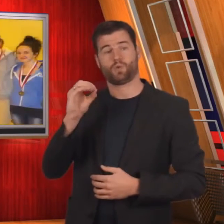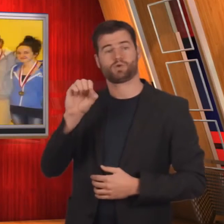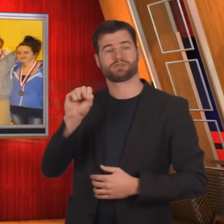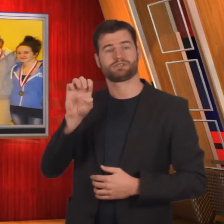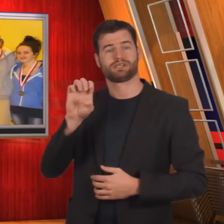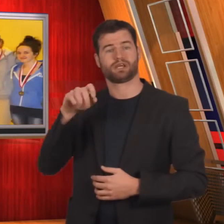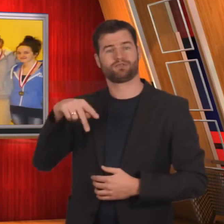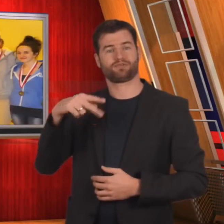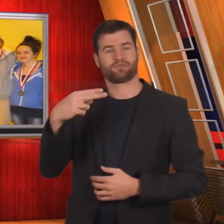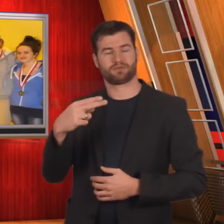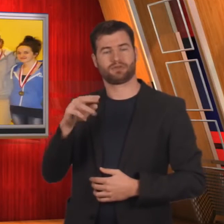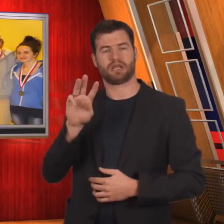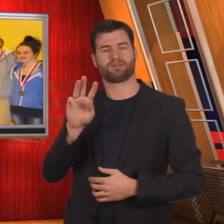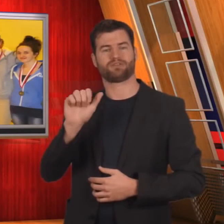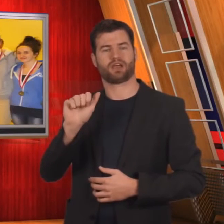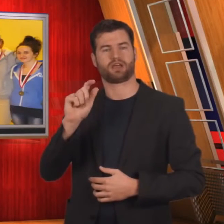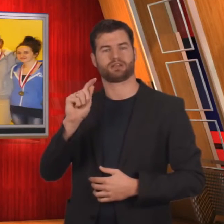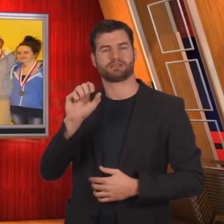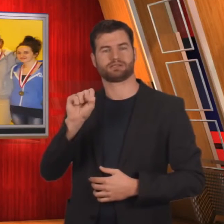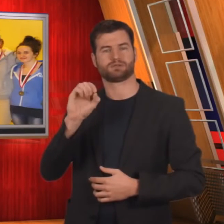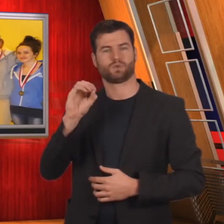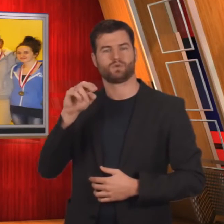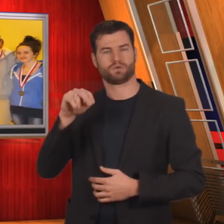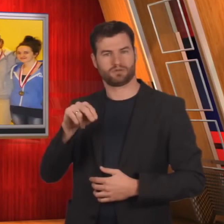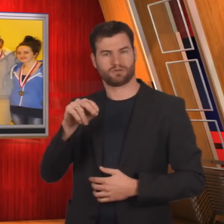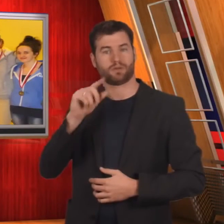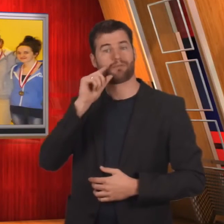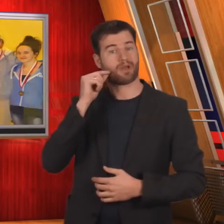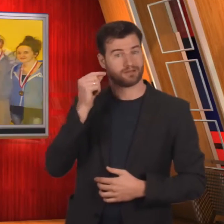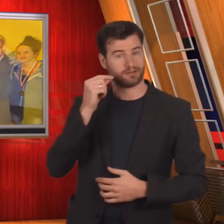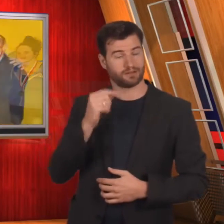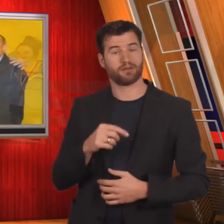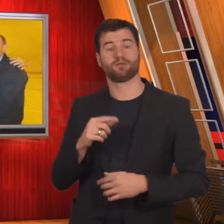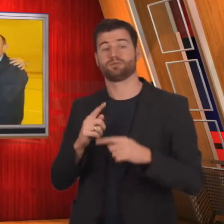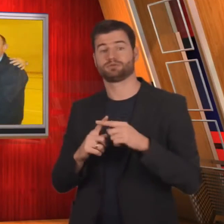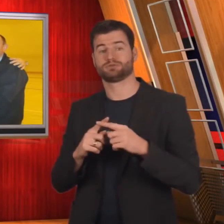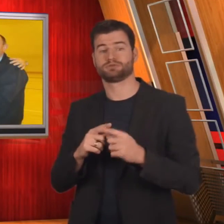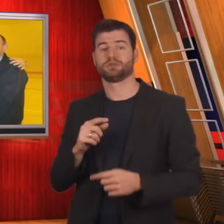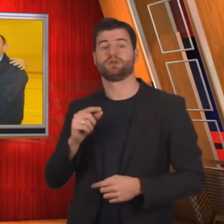games. Joseph Watson (Men’s) and Maura Moloney